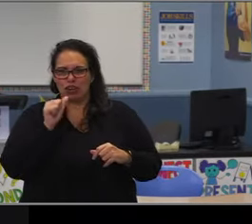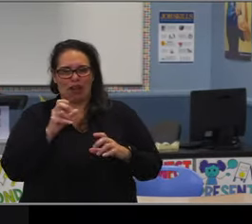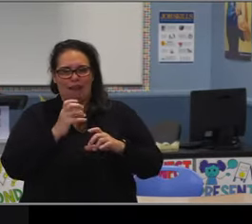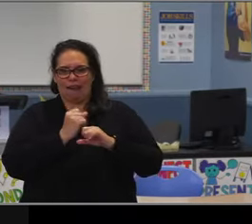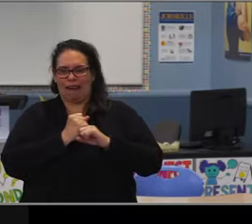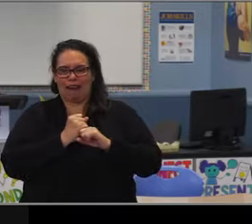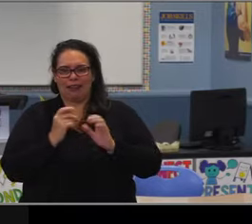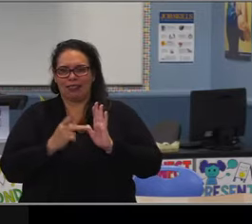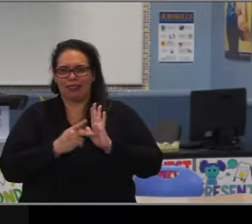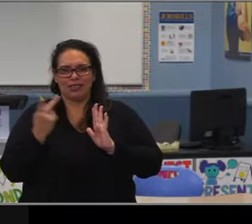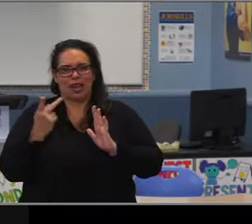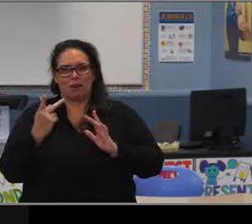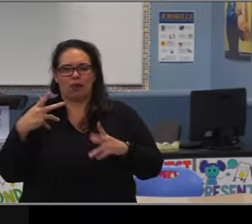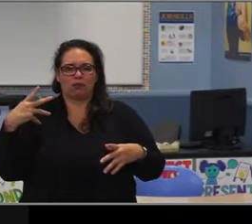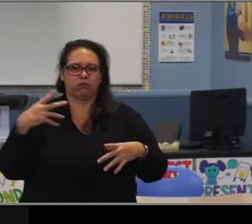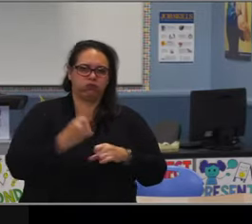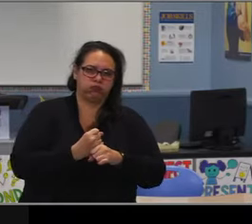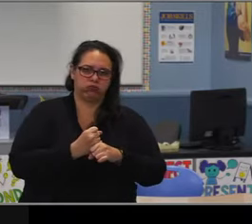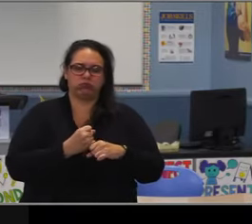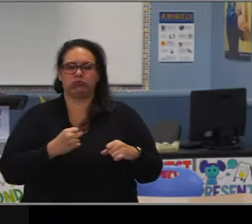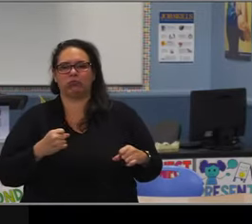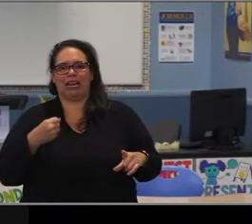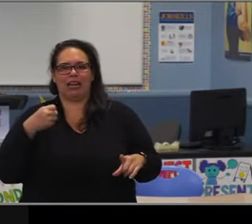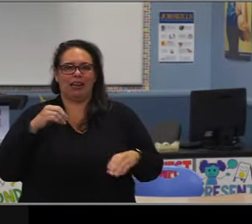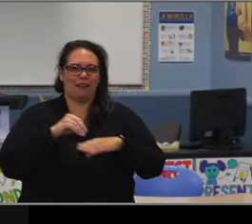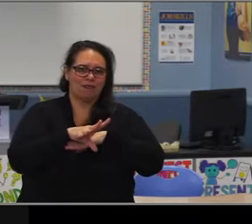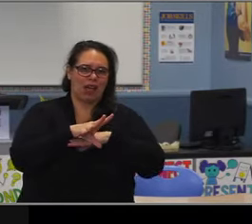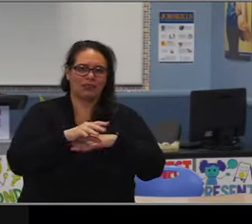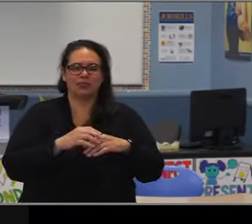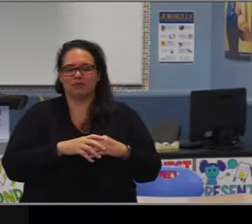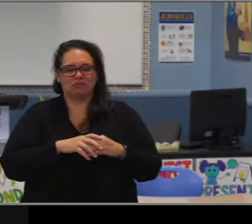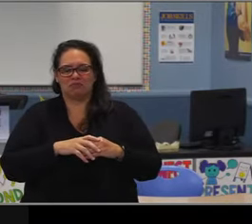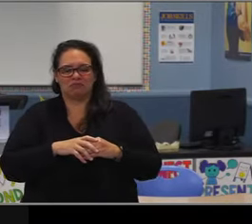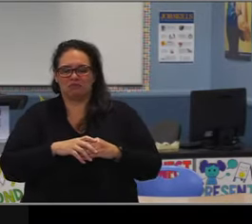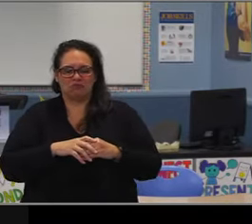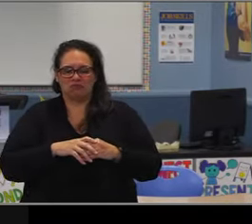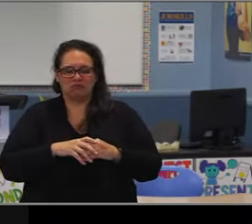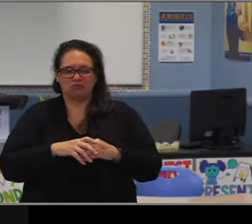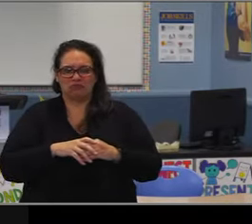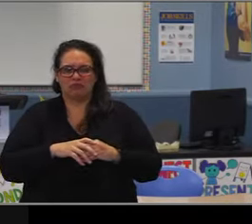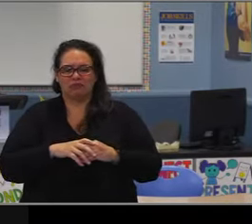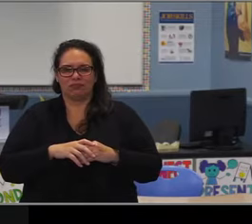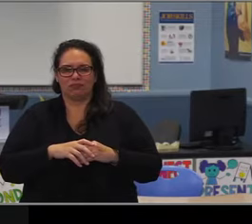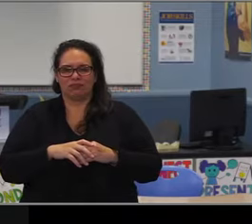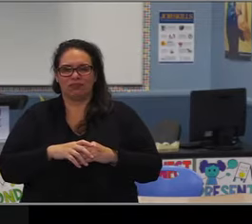and improvement in A-G completion, in high school readiness,